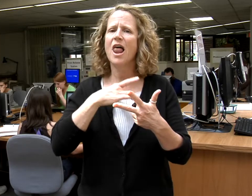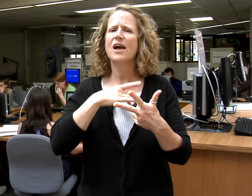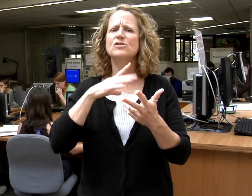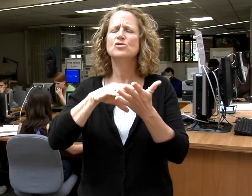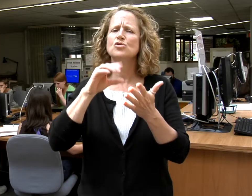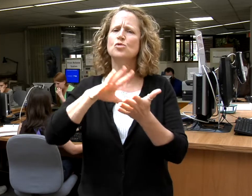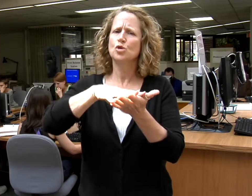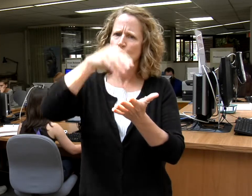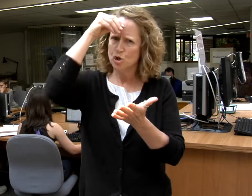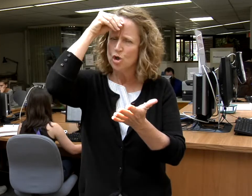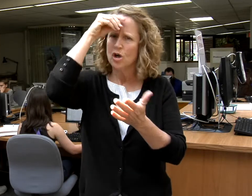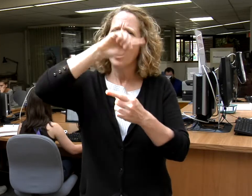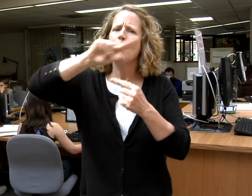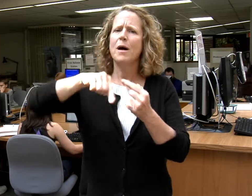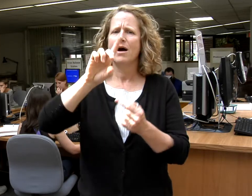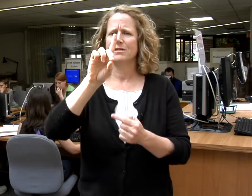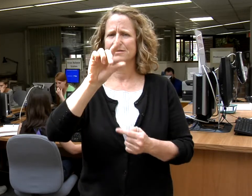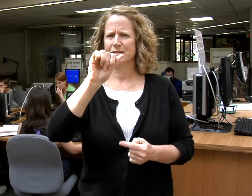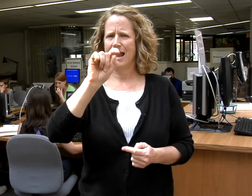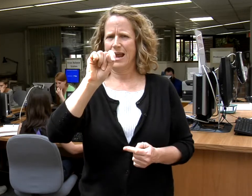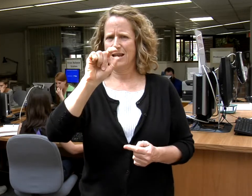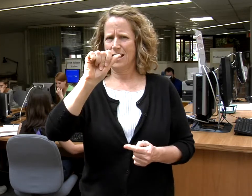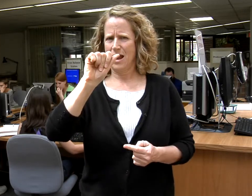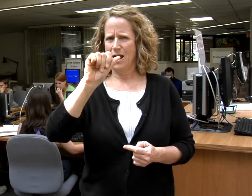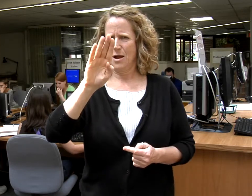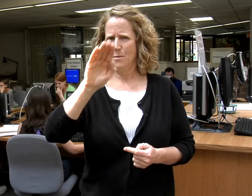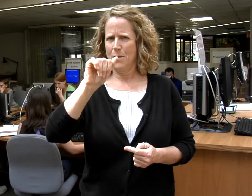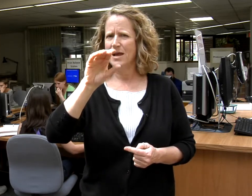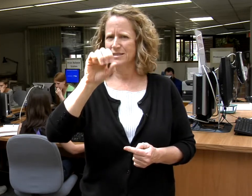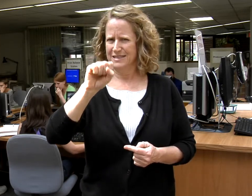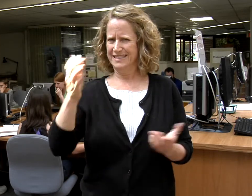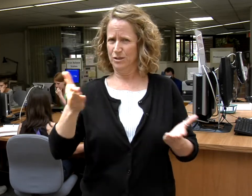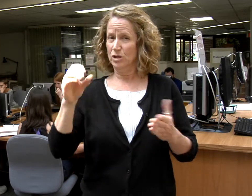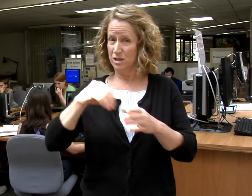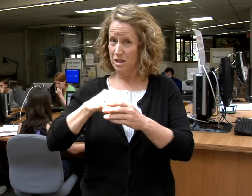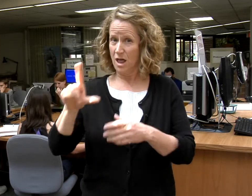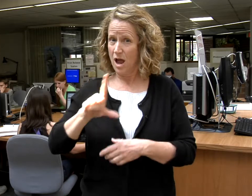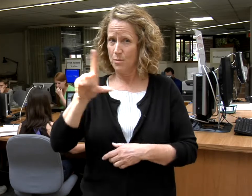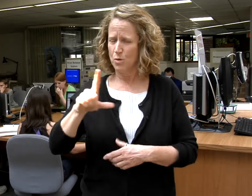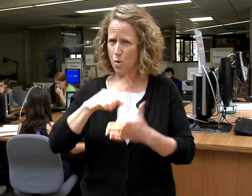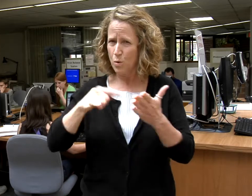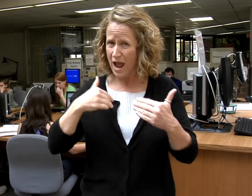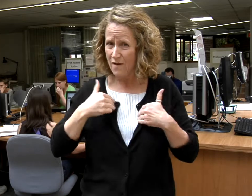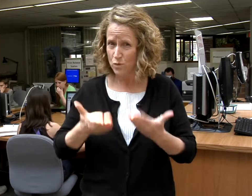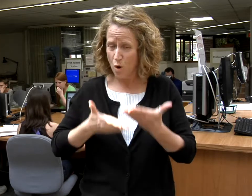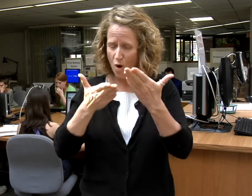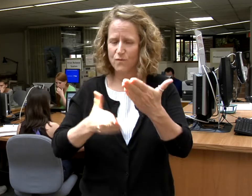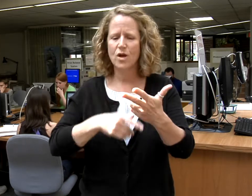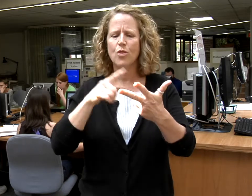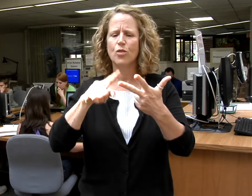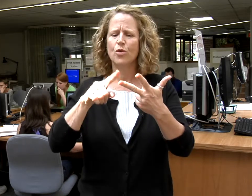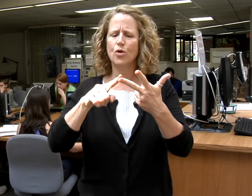Secondly, I like how students learn about databases and know what we have to offer.